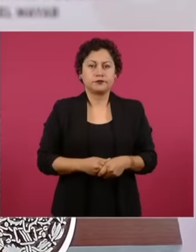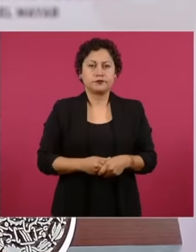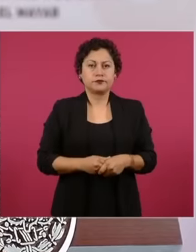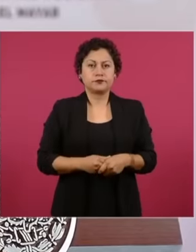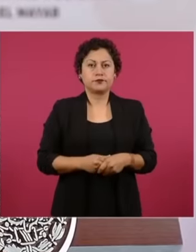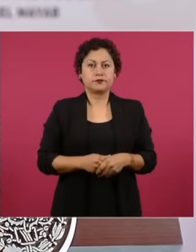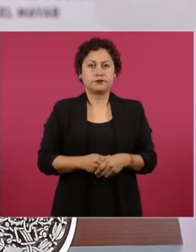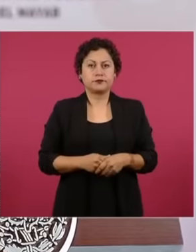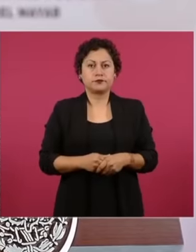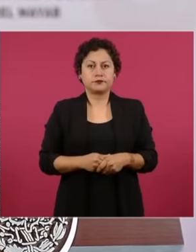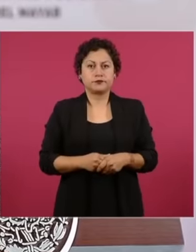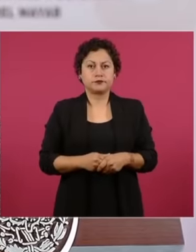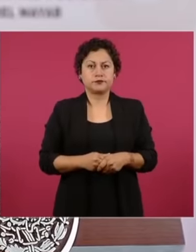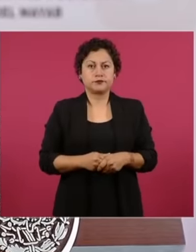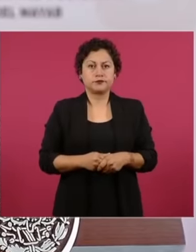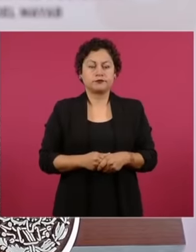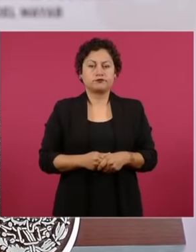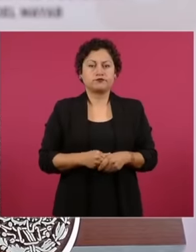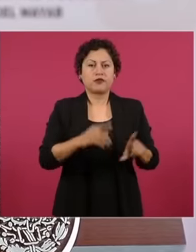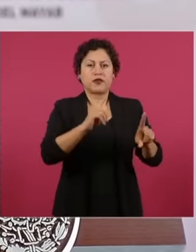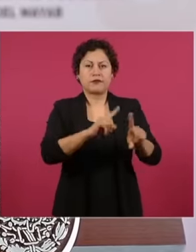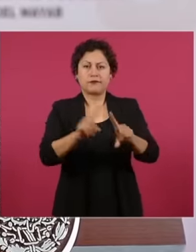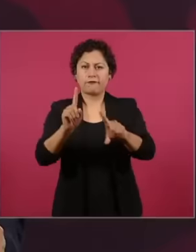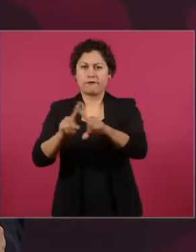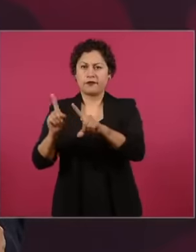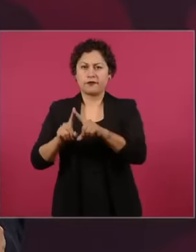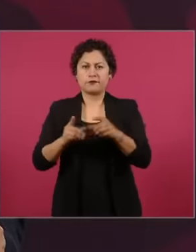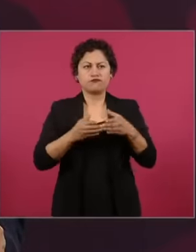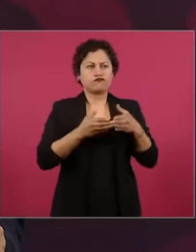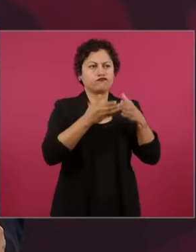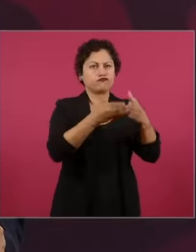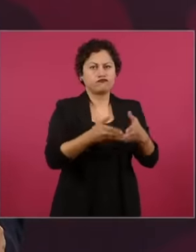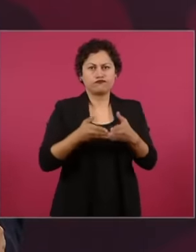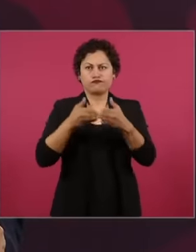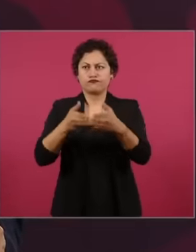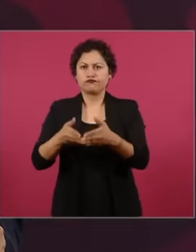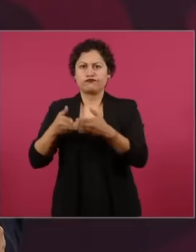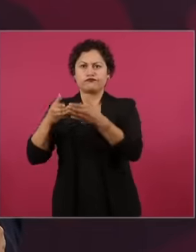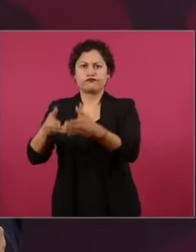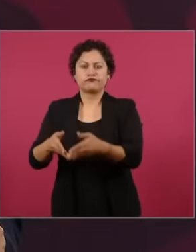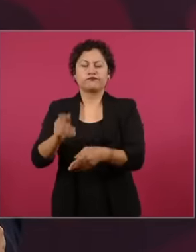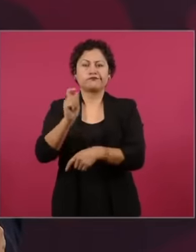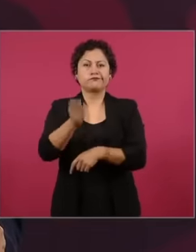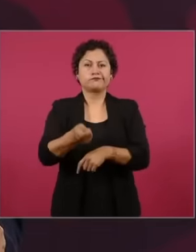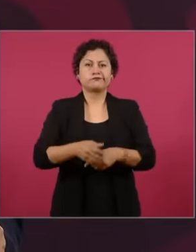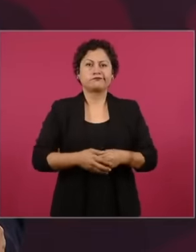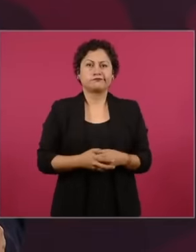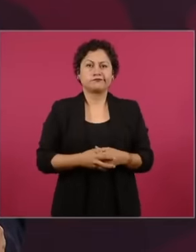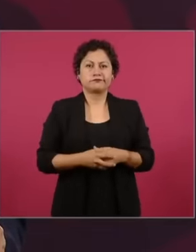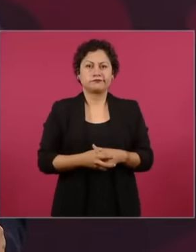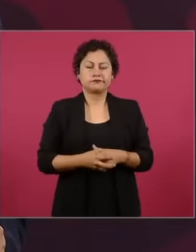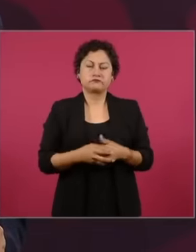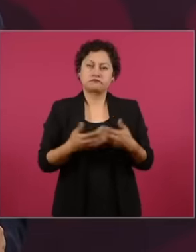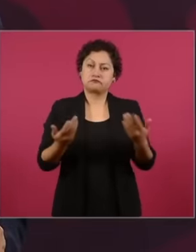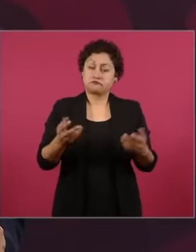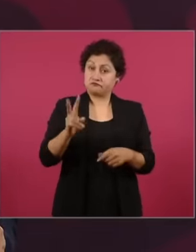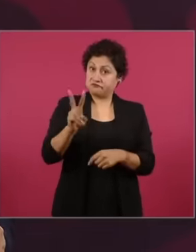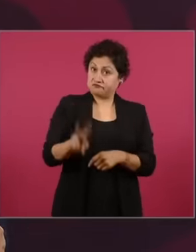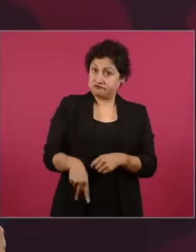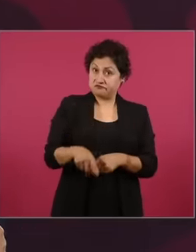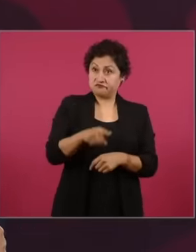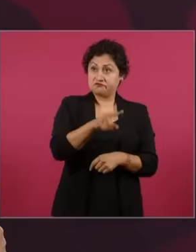boats, little is known about everything that has been done